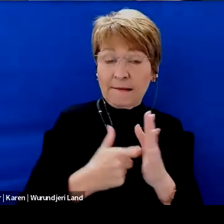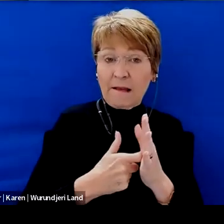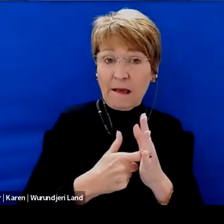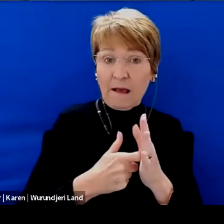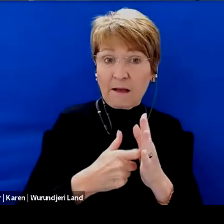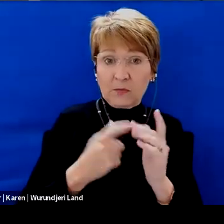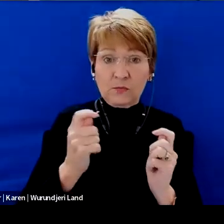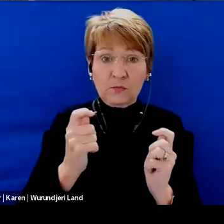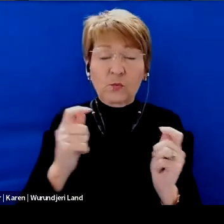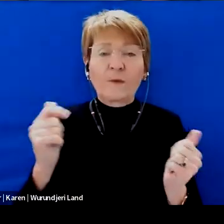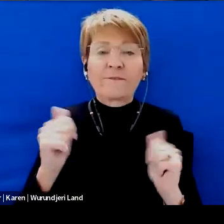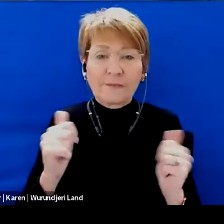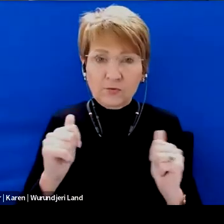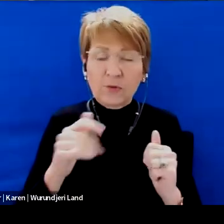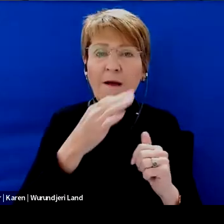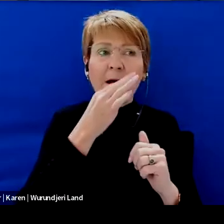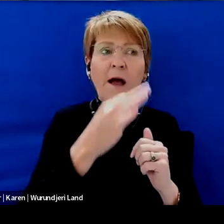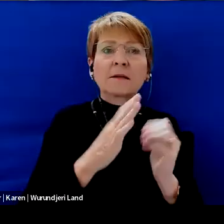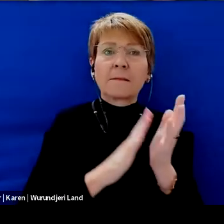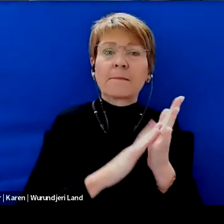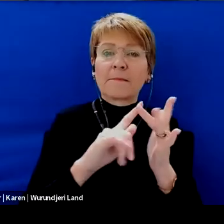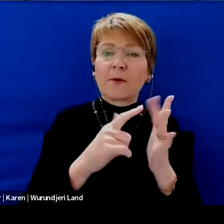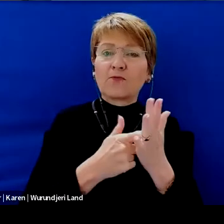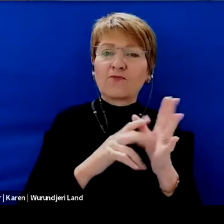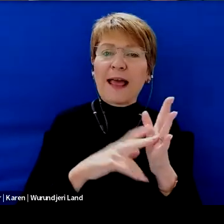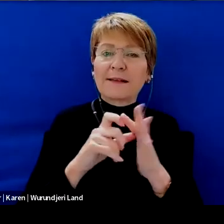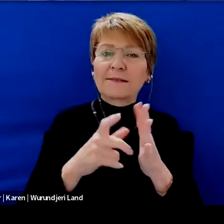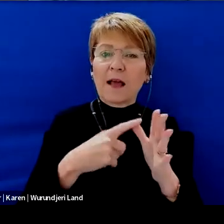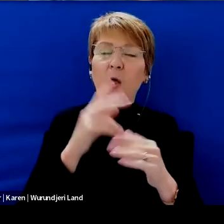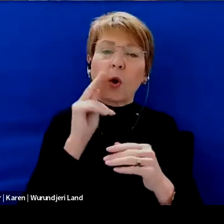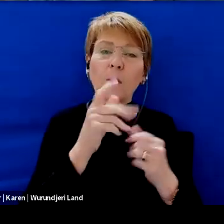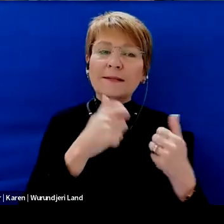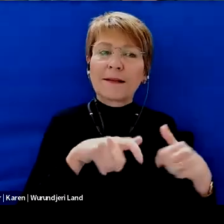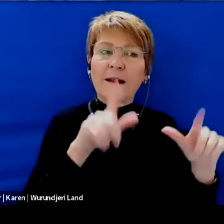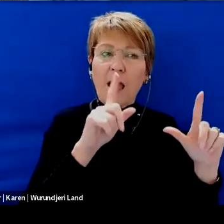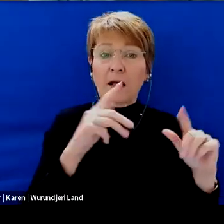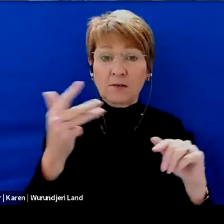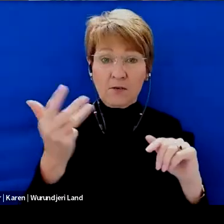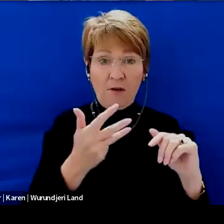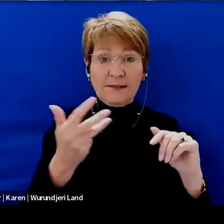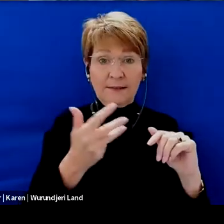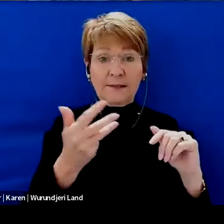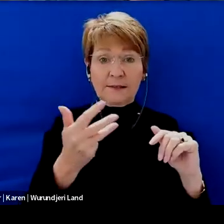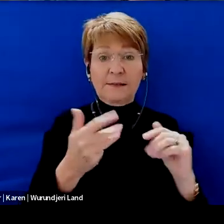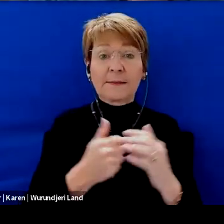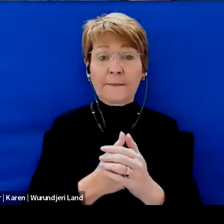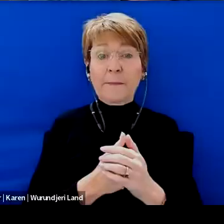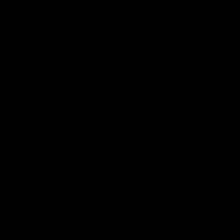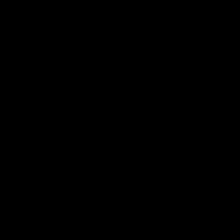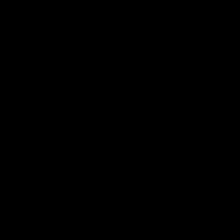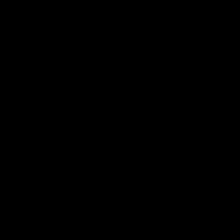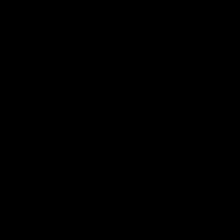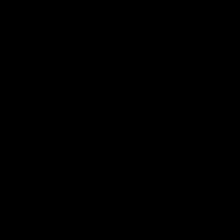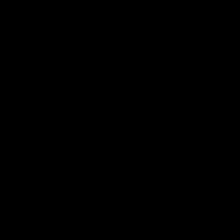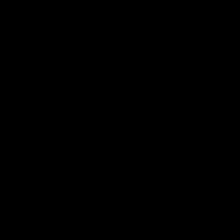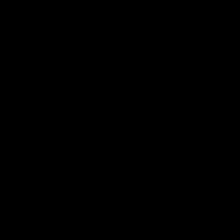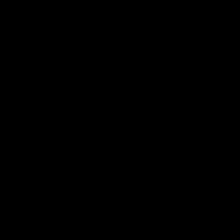I'll get Miranda to jump to slide 19, and we just wanted to sort of I suppose pull together a few things.